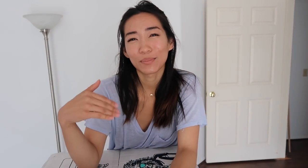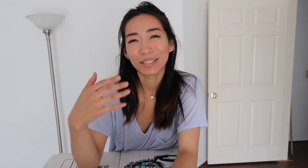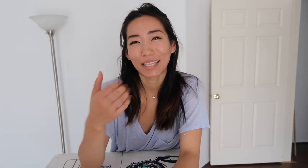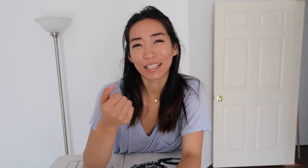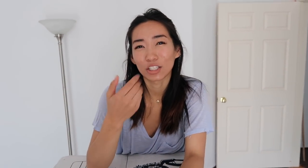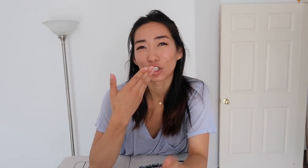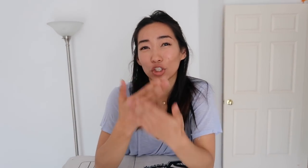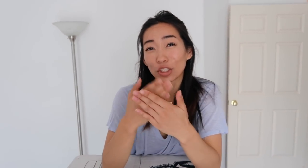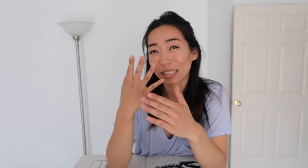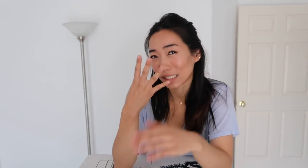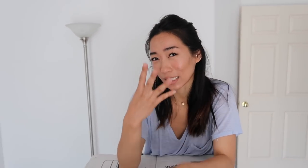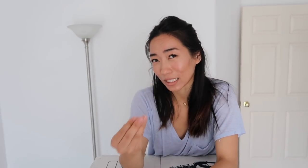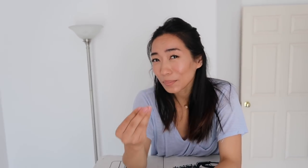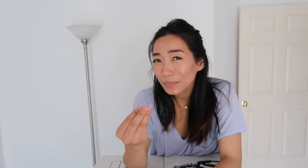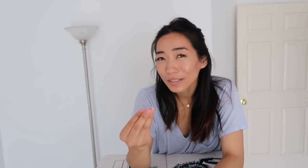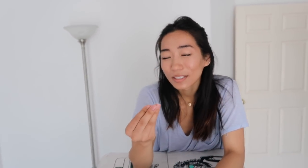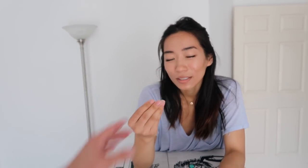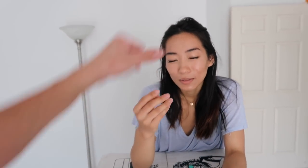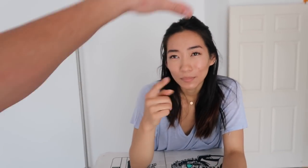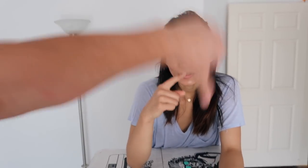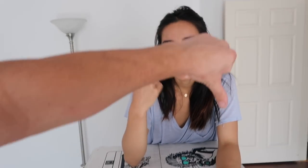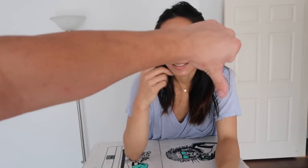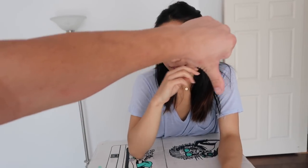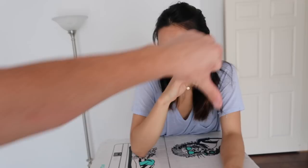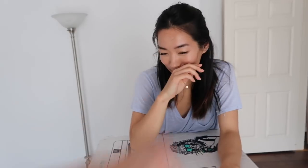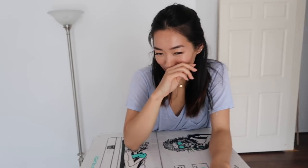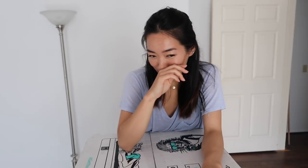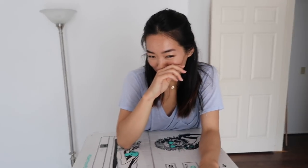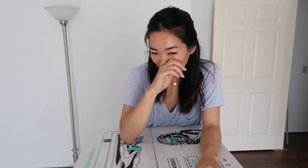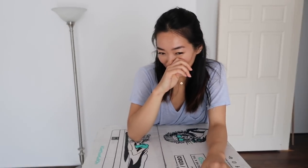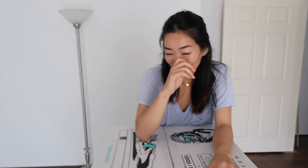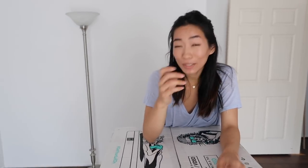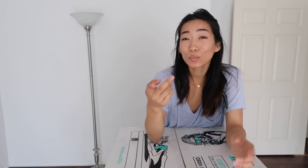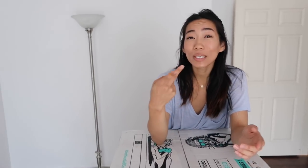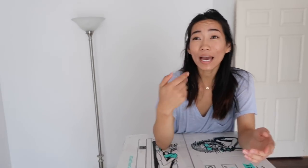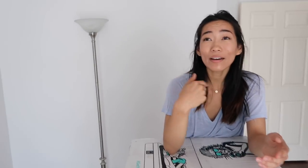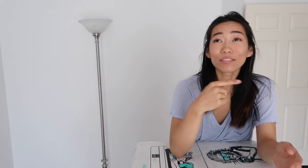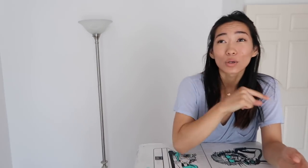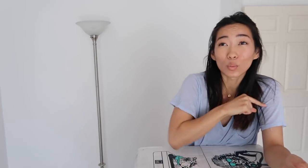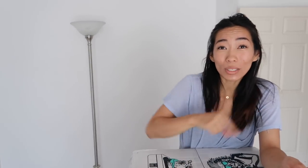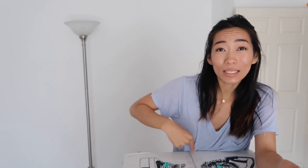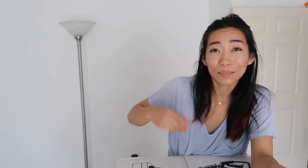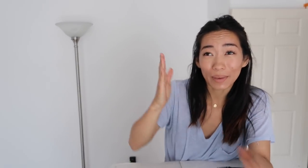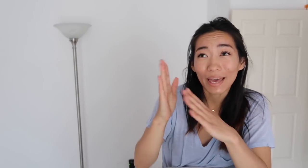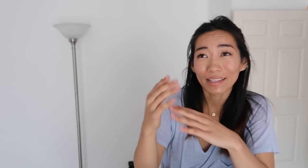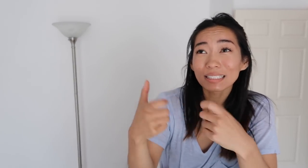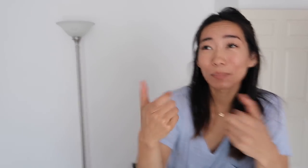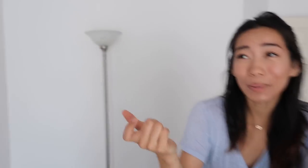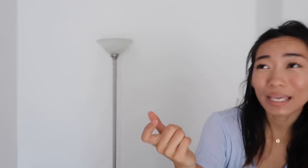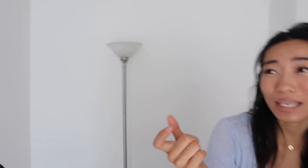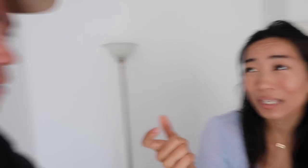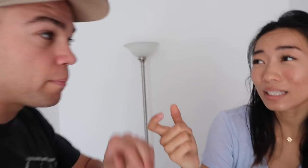getting good sleep because I mean we have a queen bed. That's big